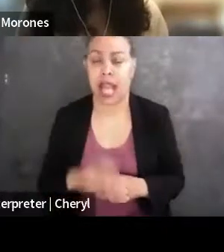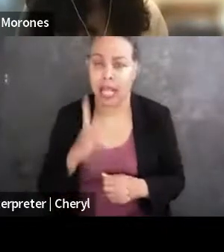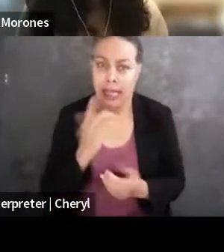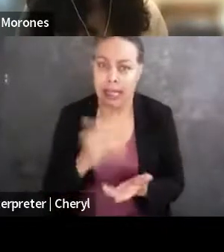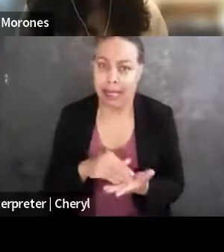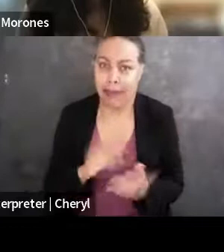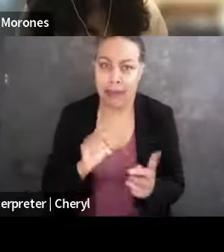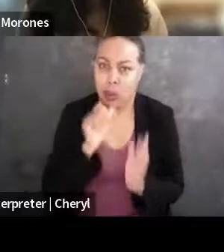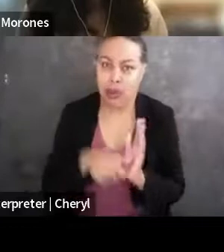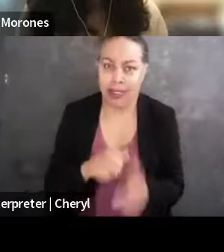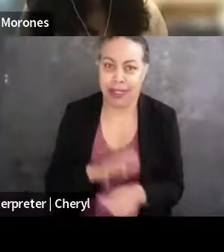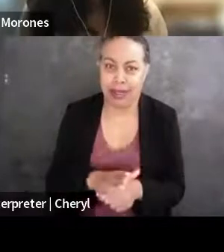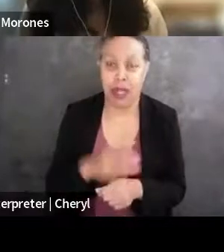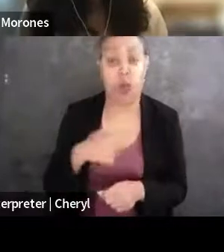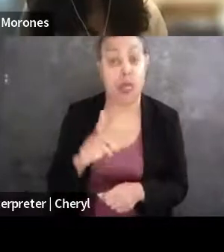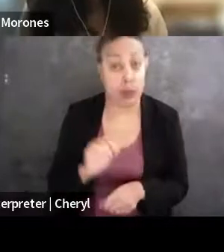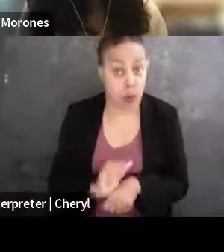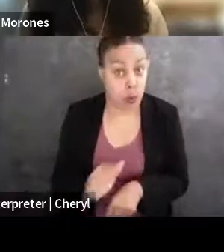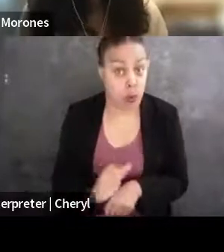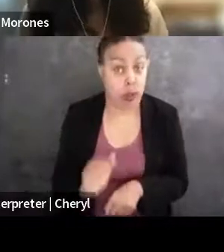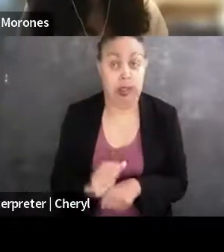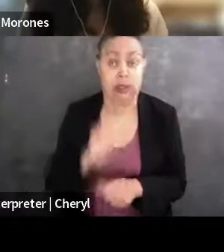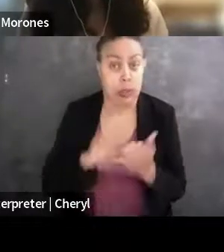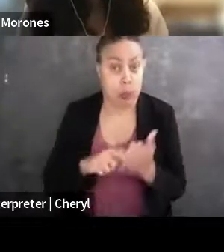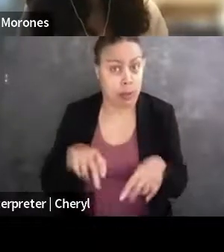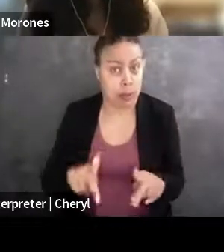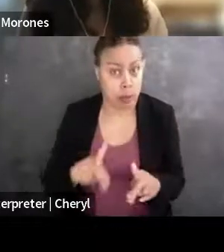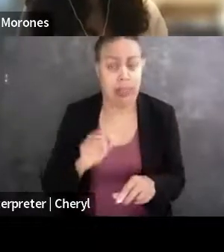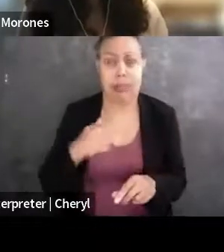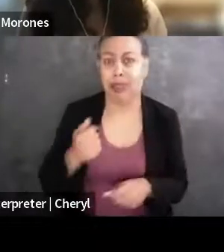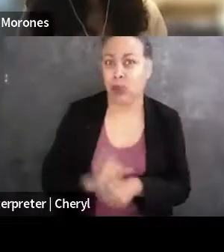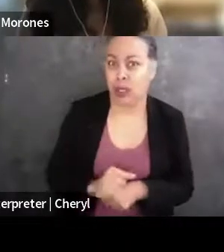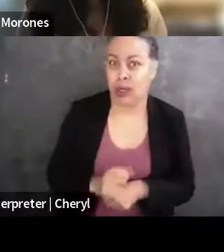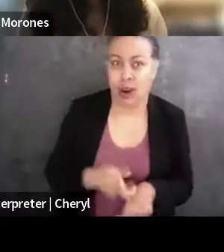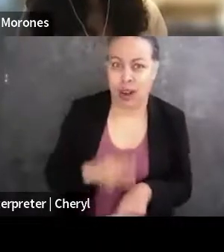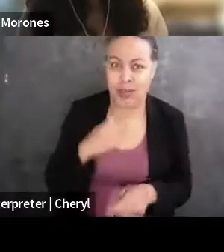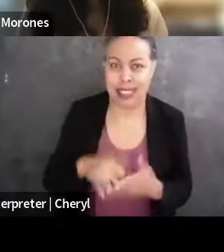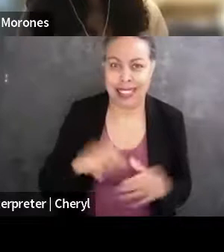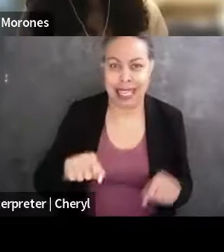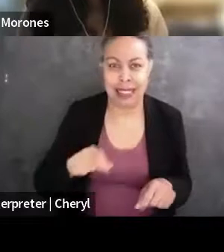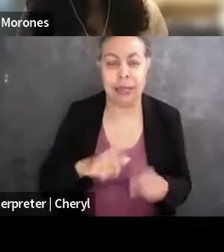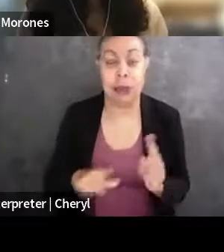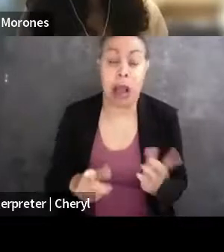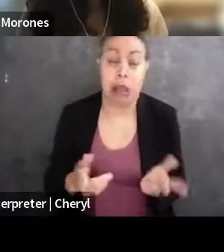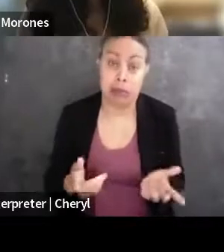we put in the work and we get these opportunities and we work for them but we also, you know, get the nudge from, you know, our clinical professor